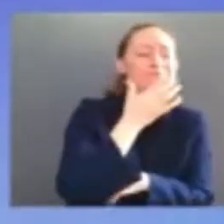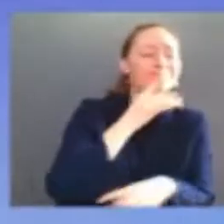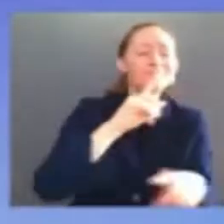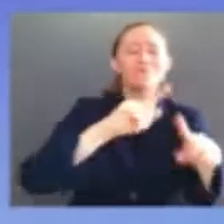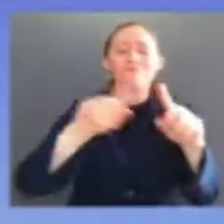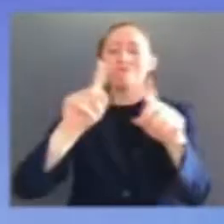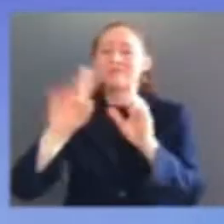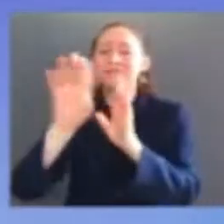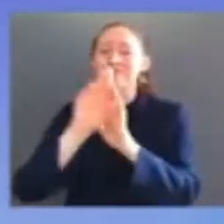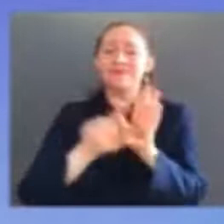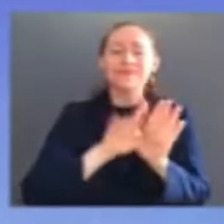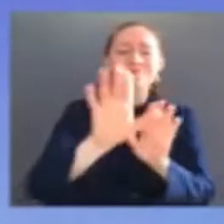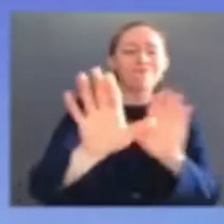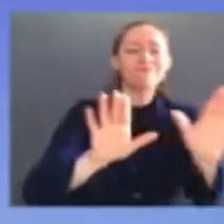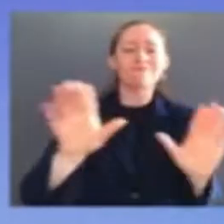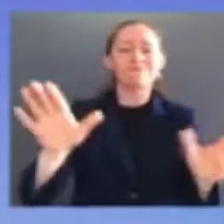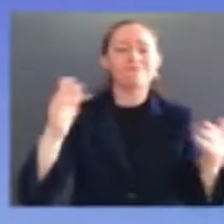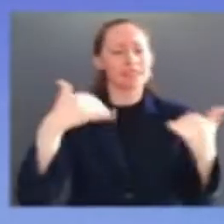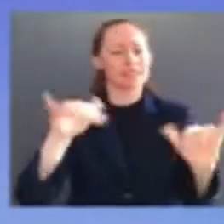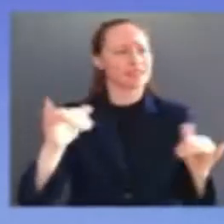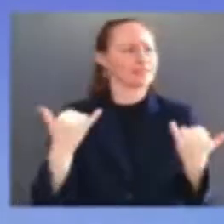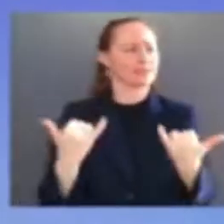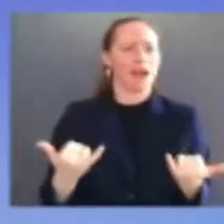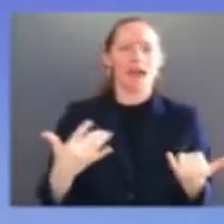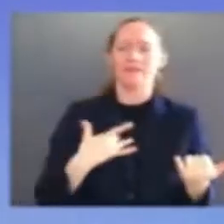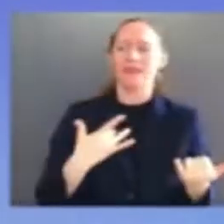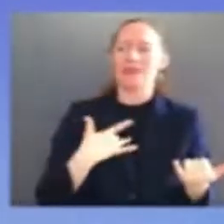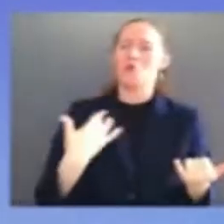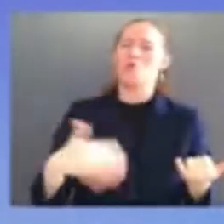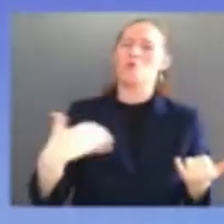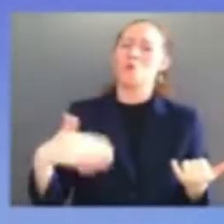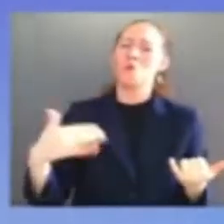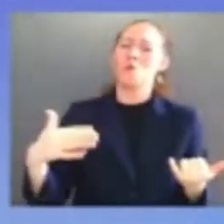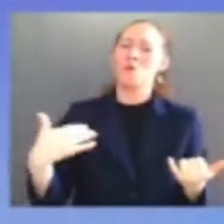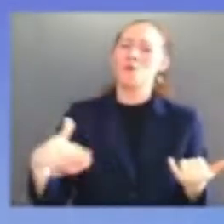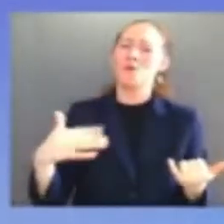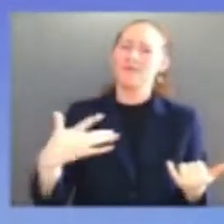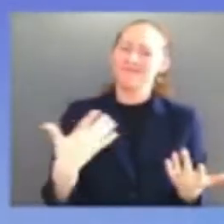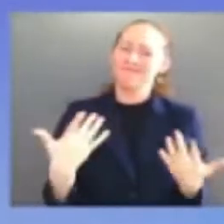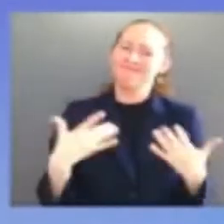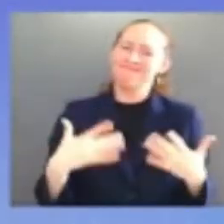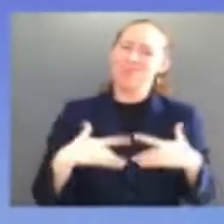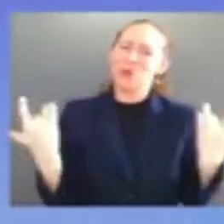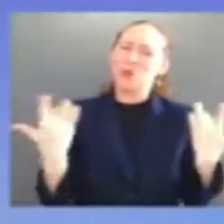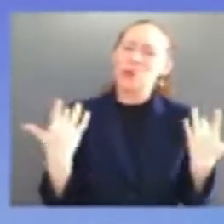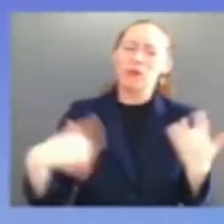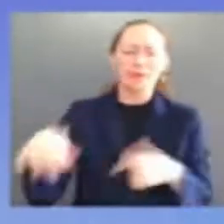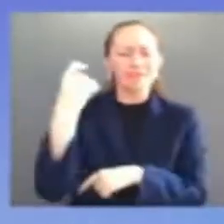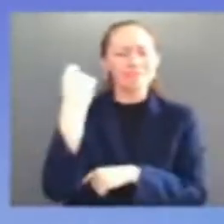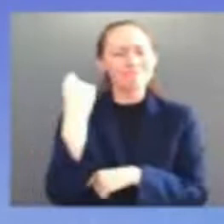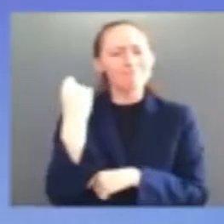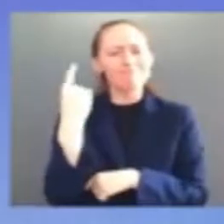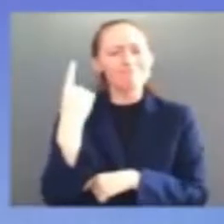believing and knowing the promise america includes everybody all of us that's the american experiment